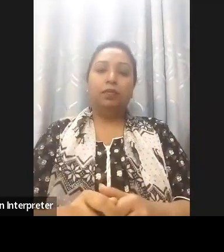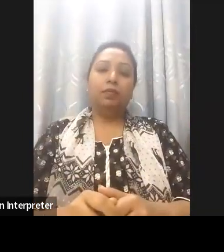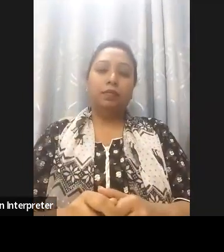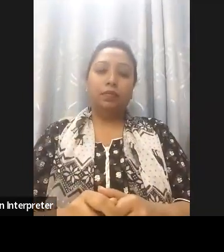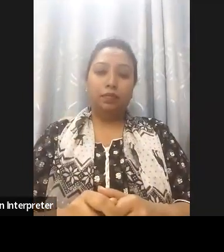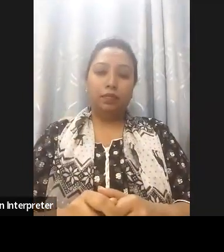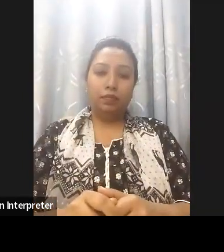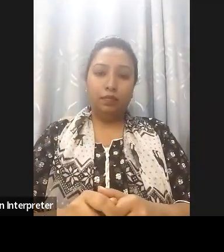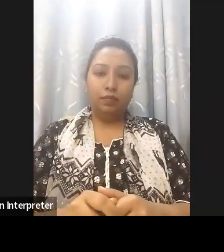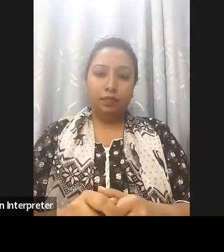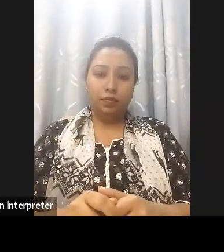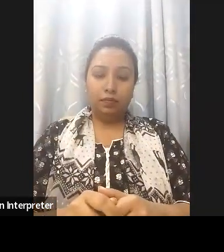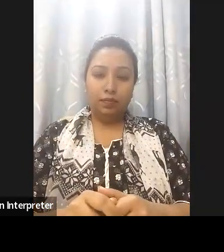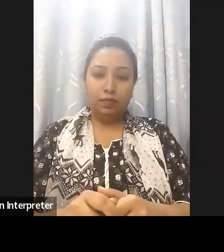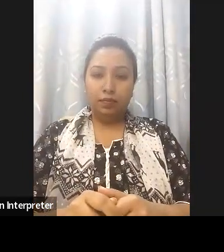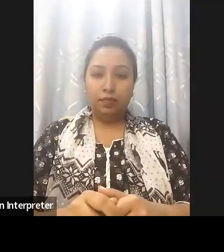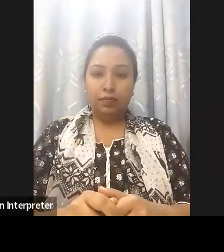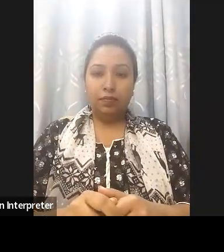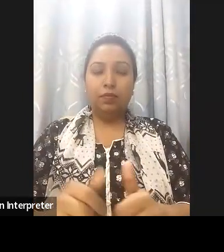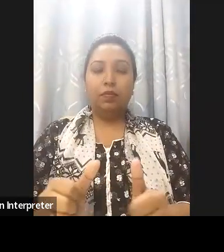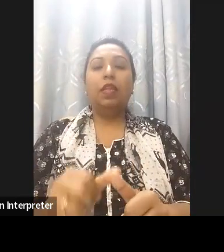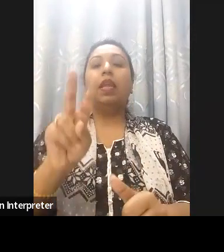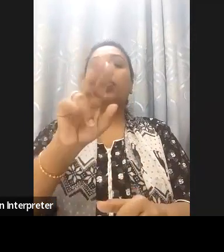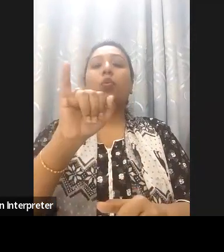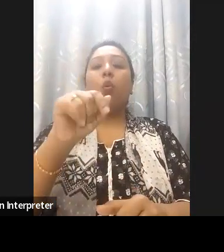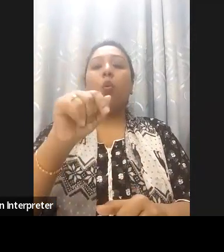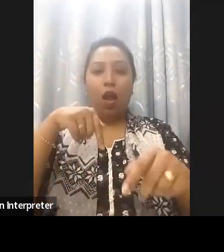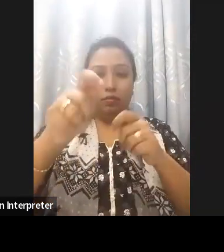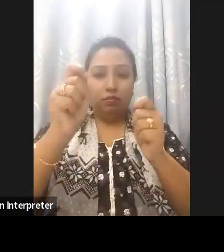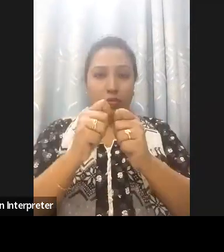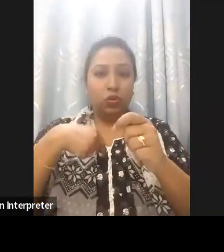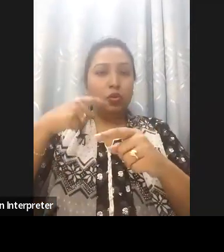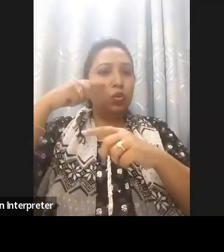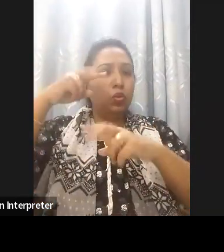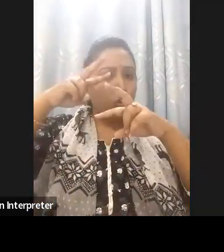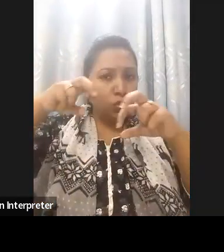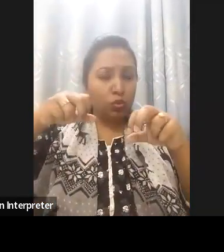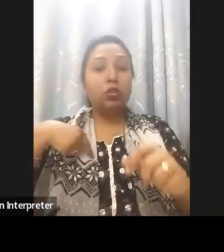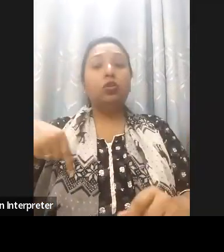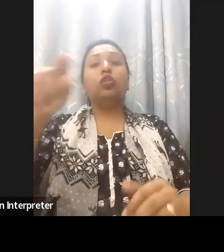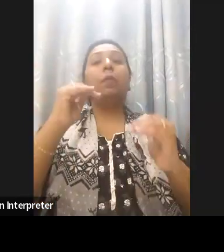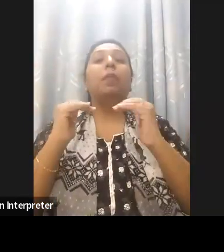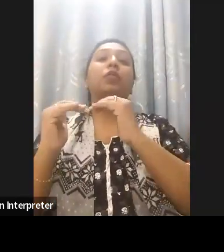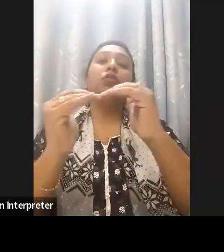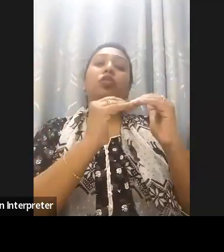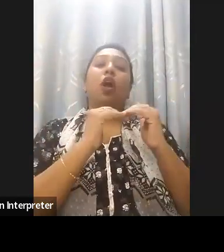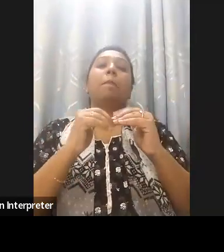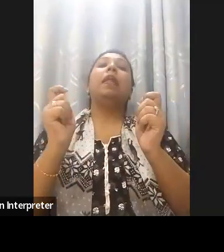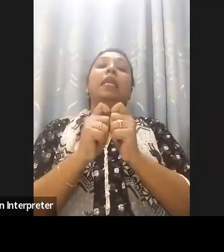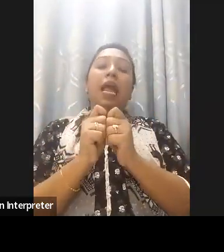network. a2i is currently looking to establish an E-quality Center for inclusive